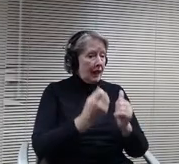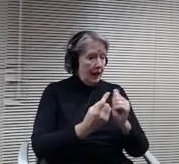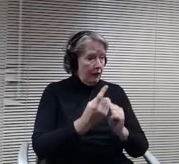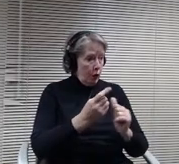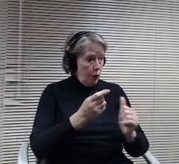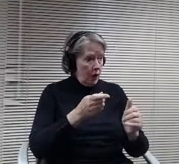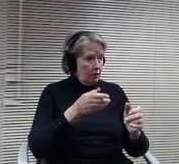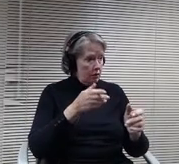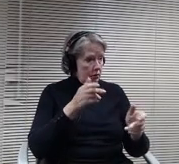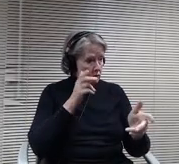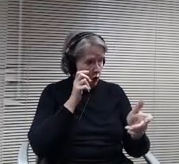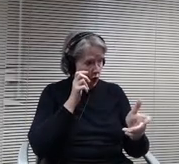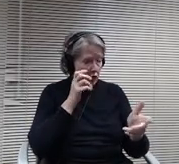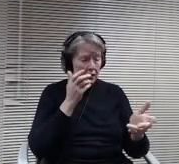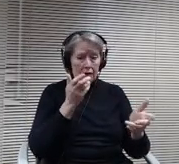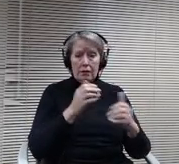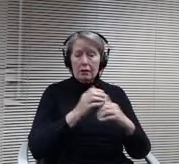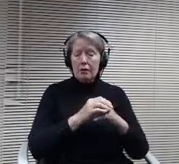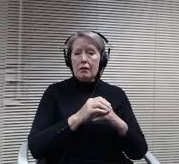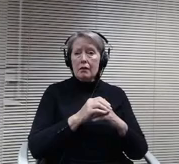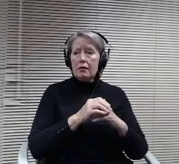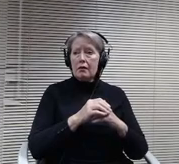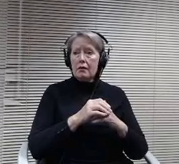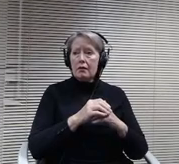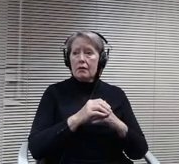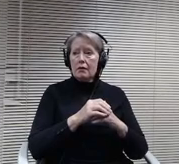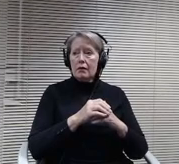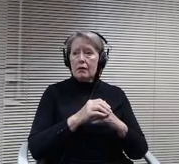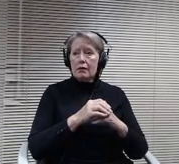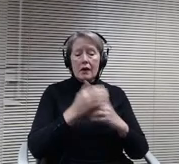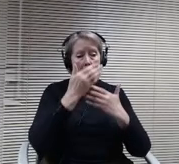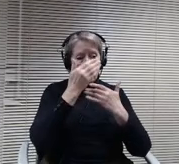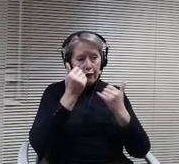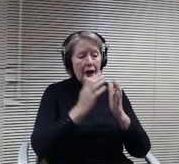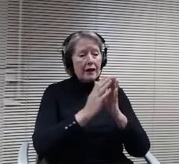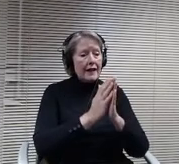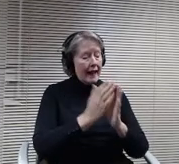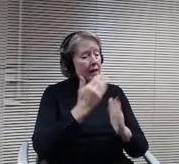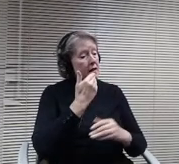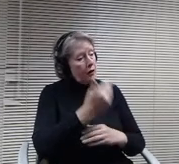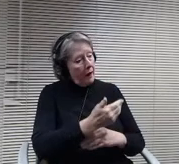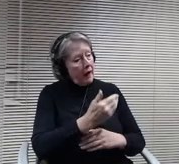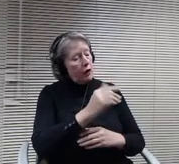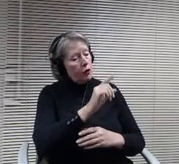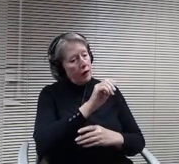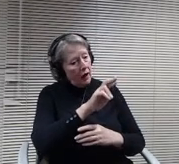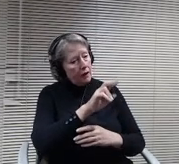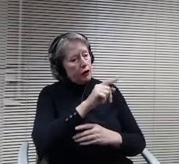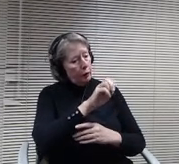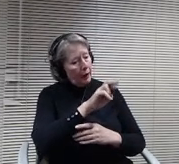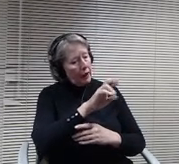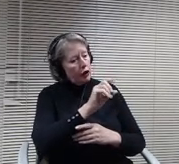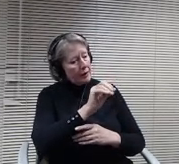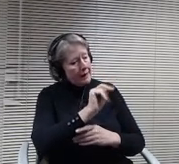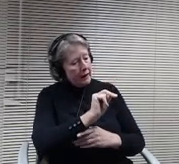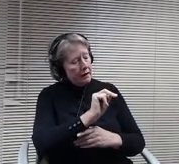That I forgot to ask, so thank you Doctor Peterson. It was reviewed with administrators, which we've